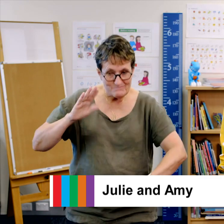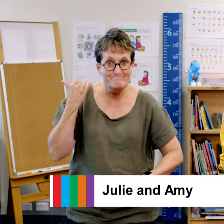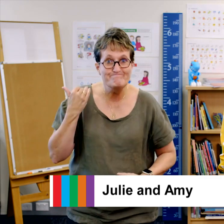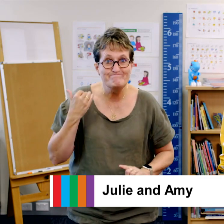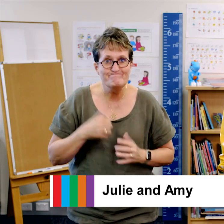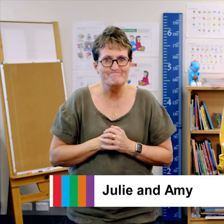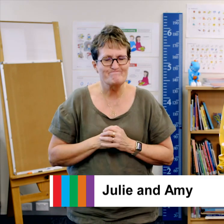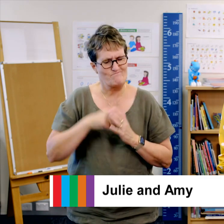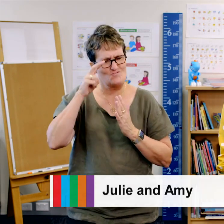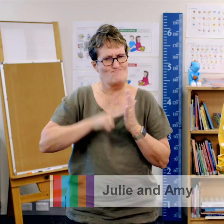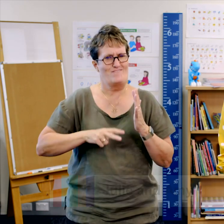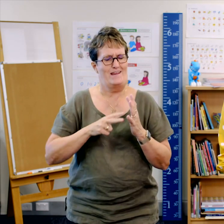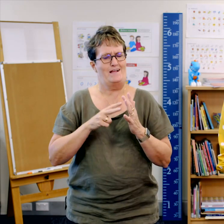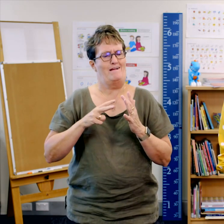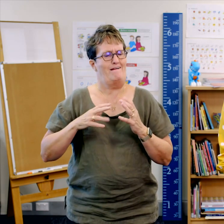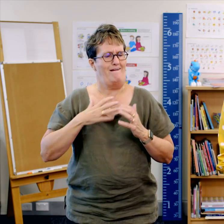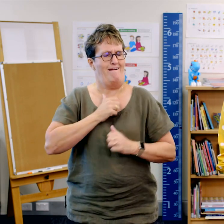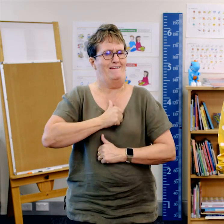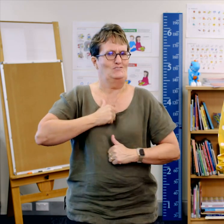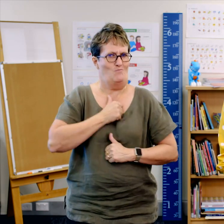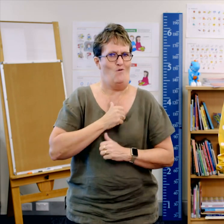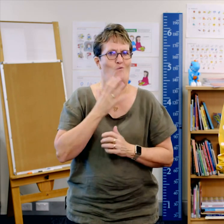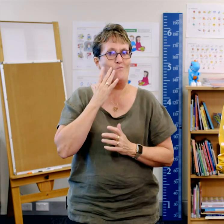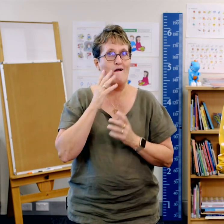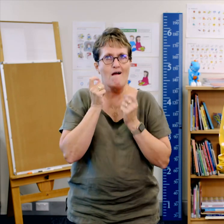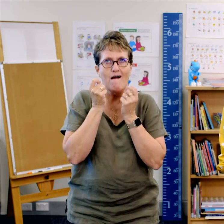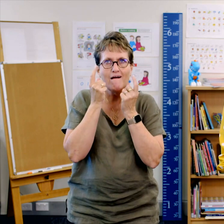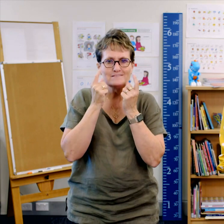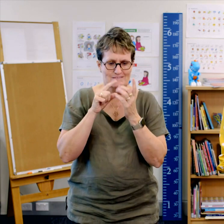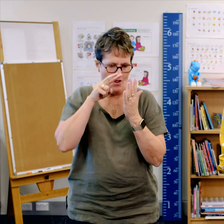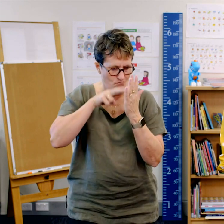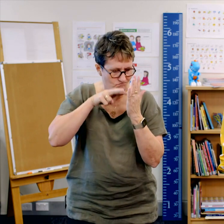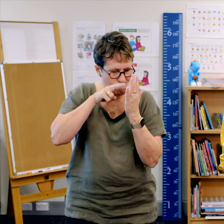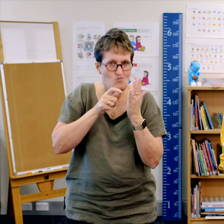Reading is most enjoyable when we can understand the words that we are reading.